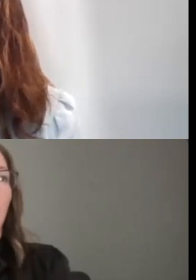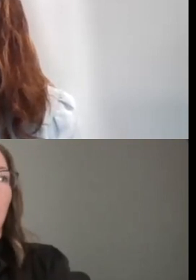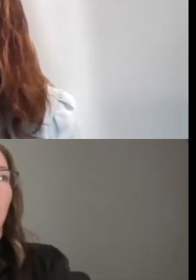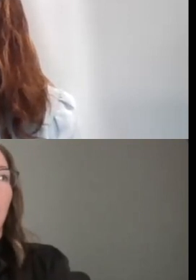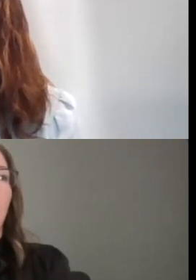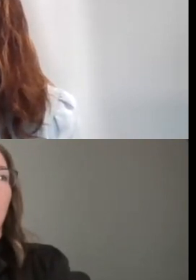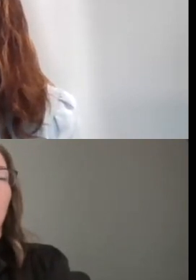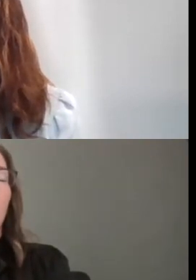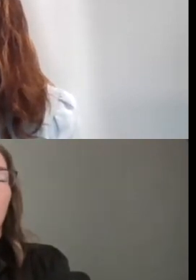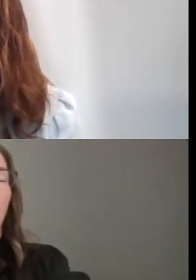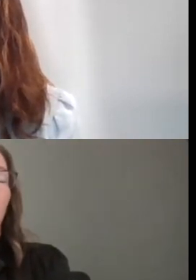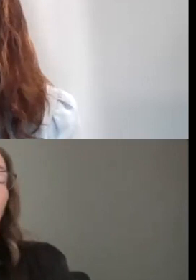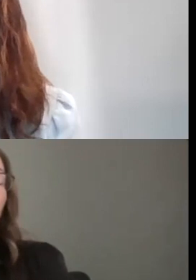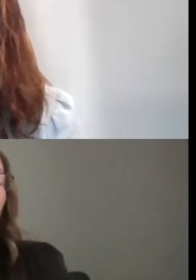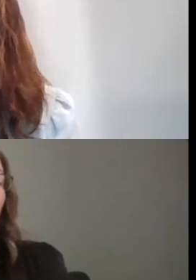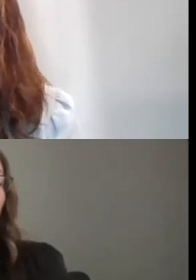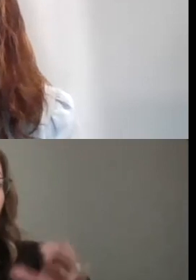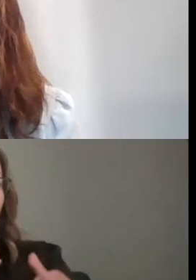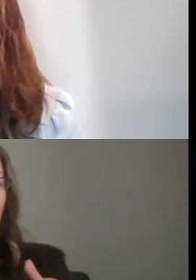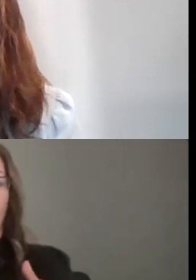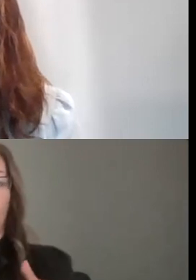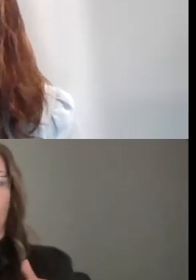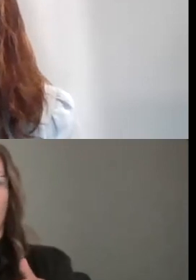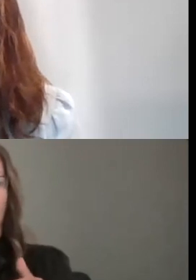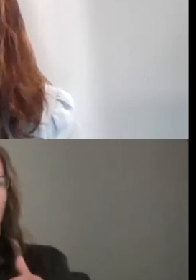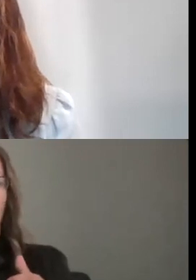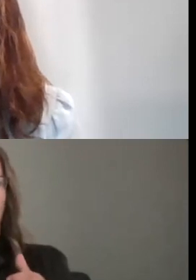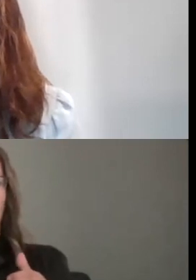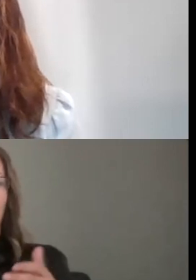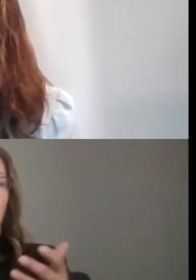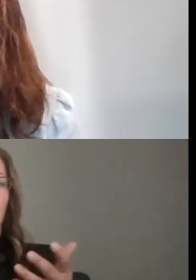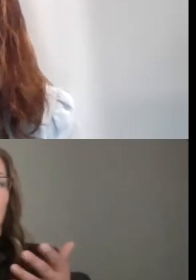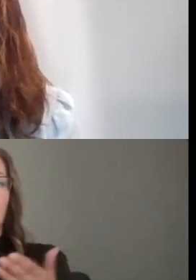COMMUNITY ARTS. ARE THOSE PROJECTS AVAILABLE? OKAY.